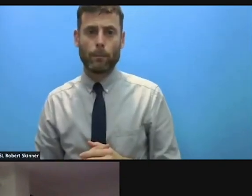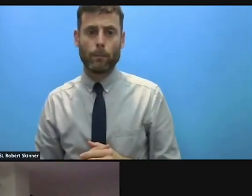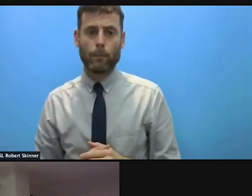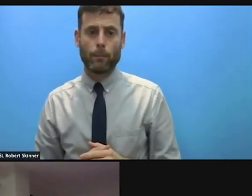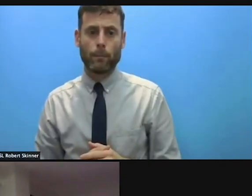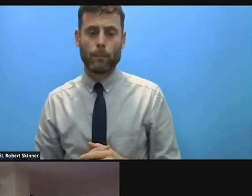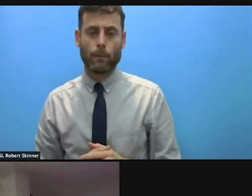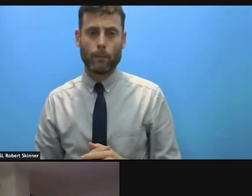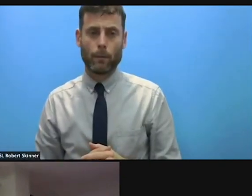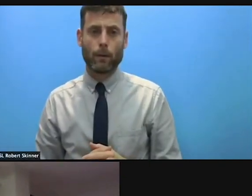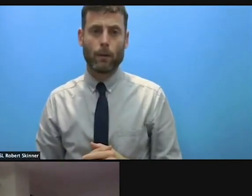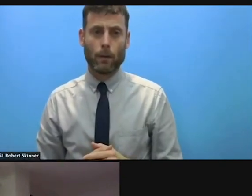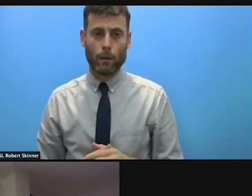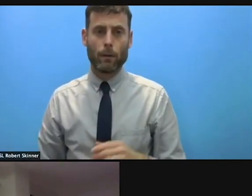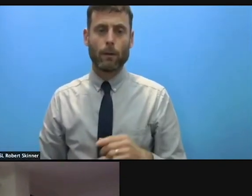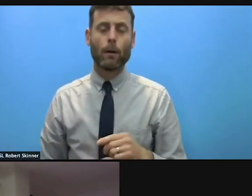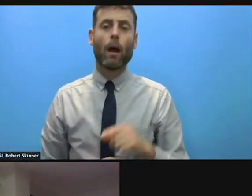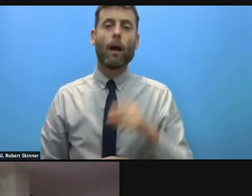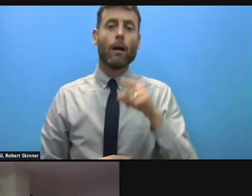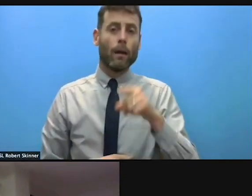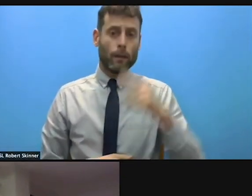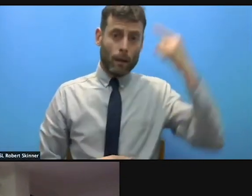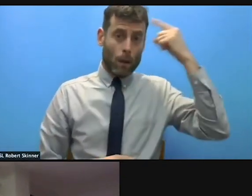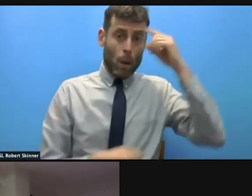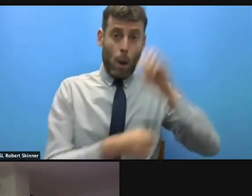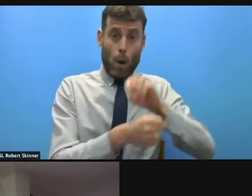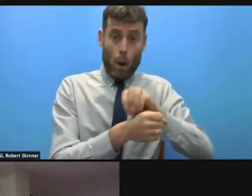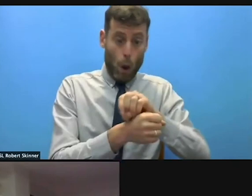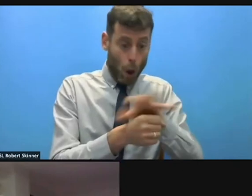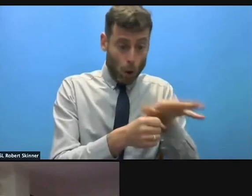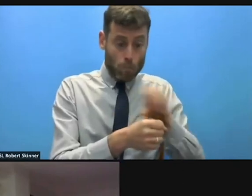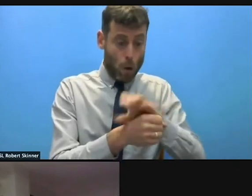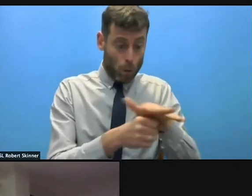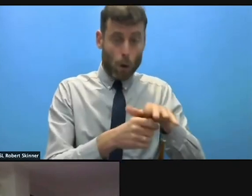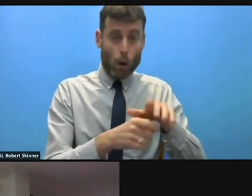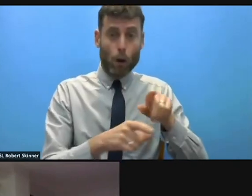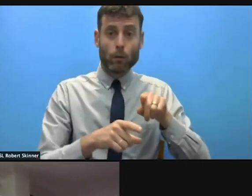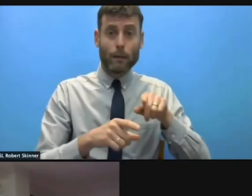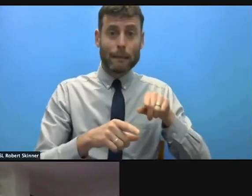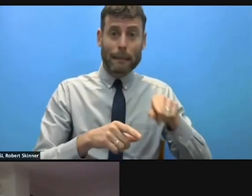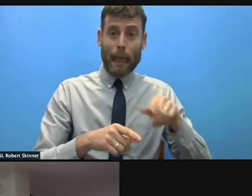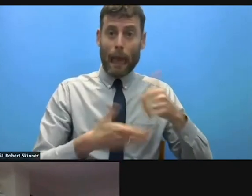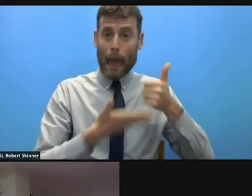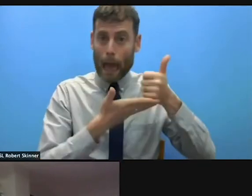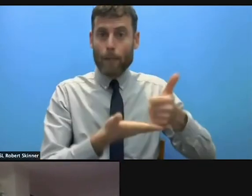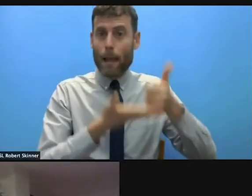just fight the pandemic from a health perspective. Fight it from a holistic protection perspective?